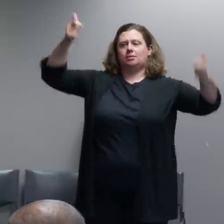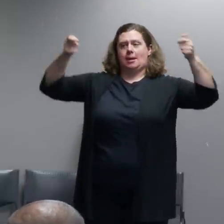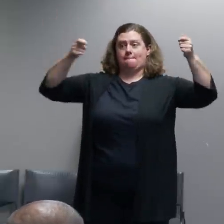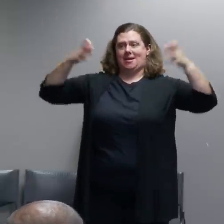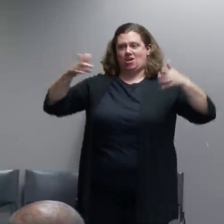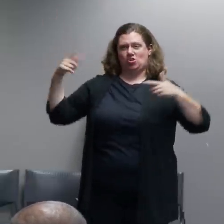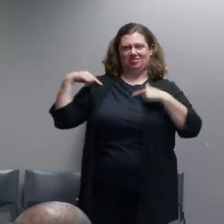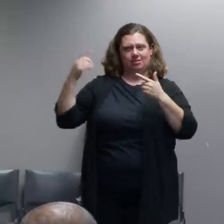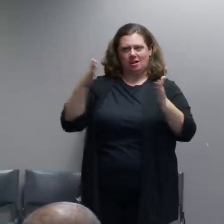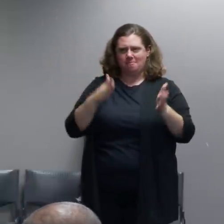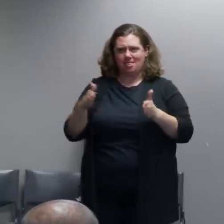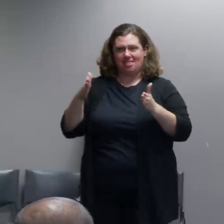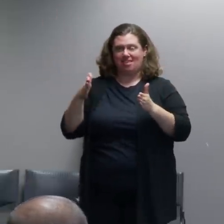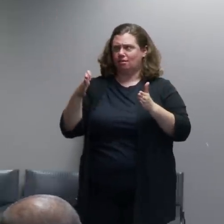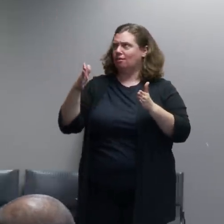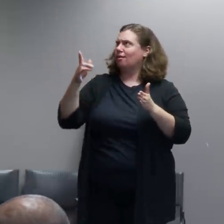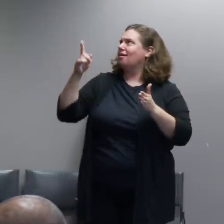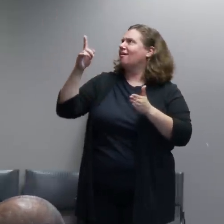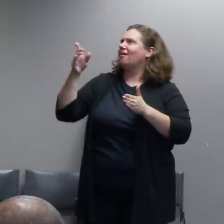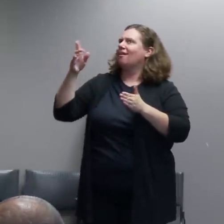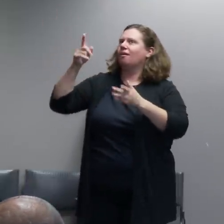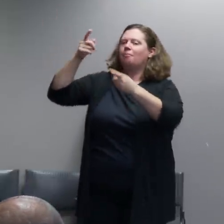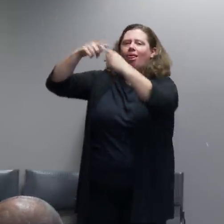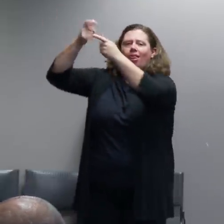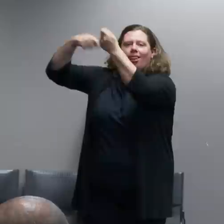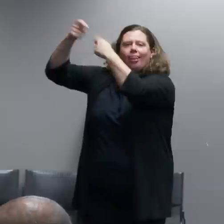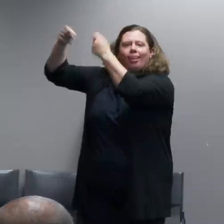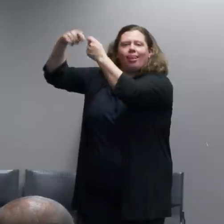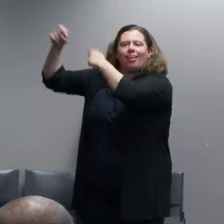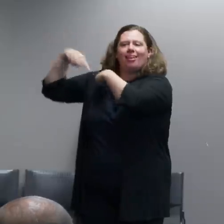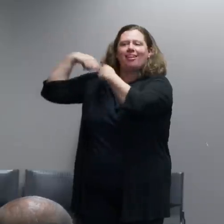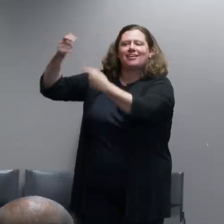it's actually been very intentional and